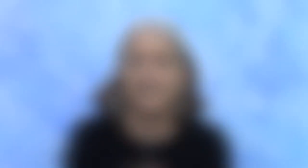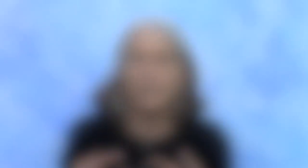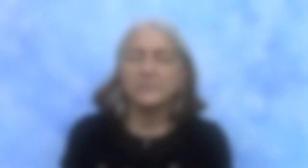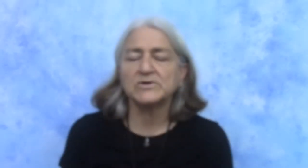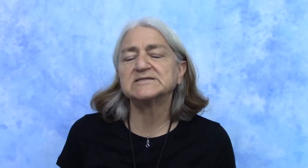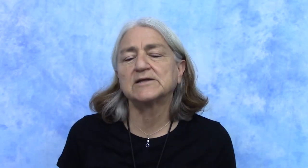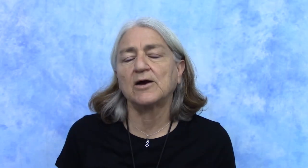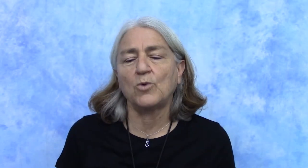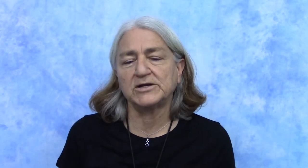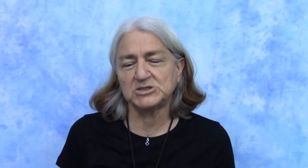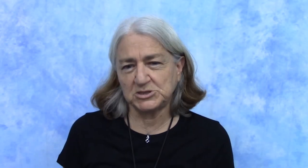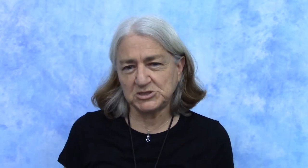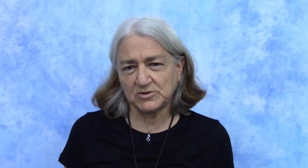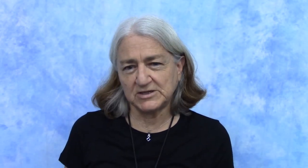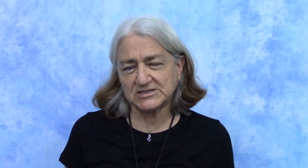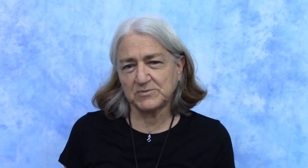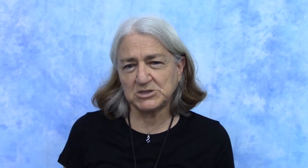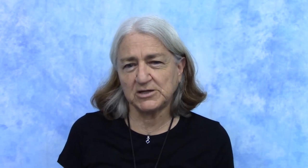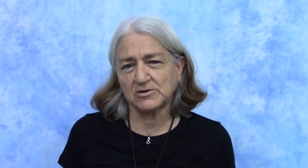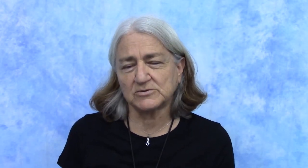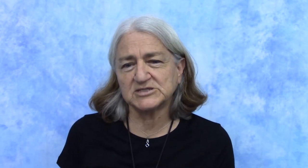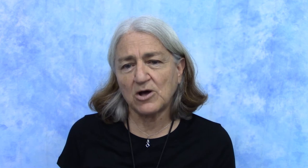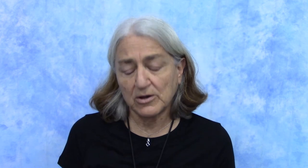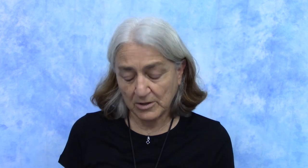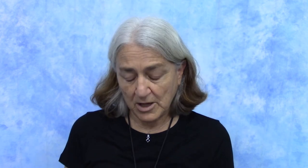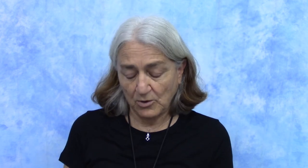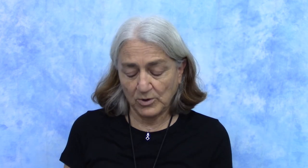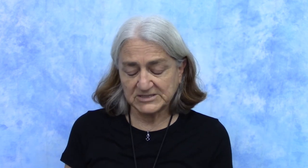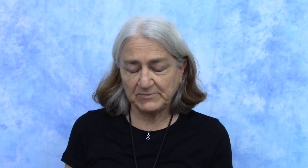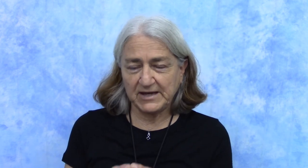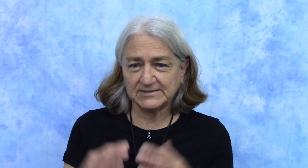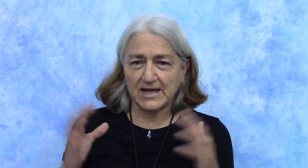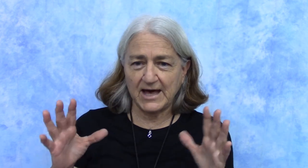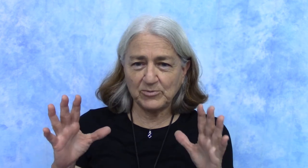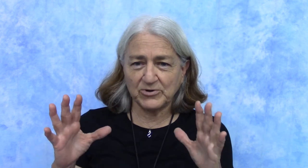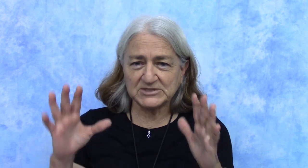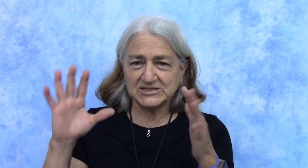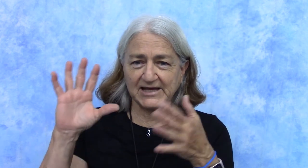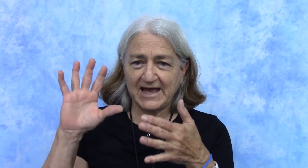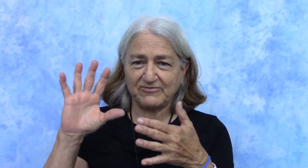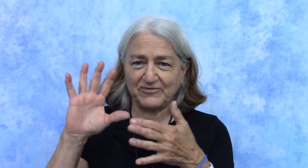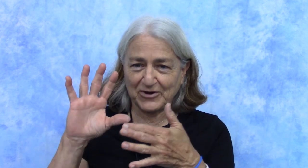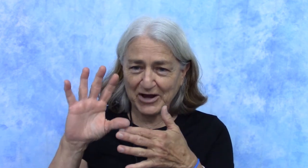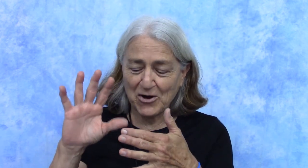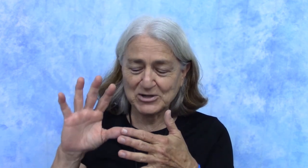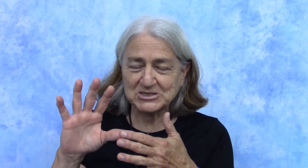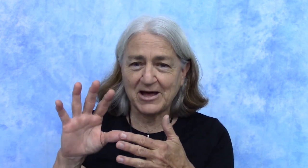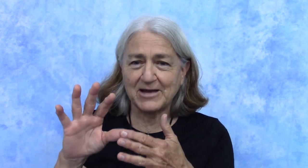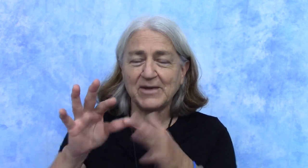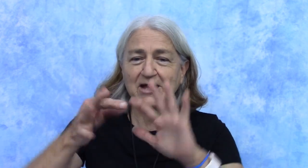One reason I wanted to do this particular song was because i personally have a very hard time